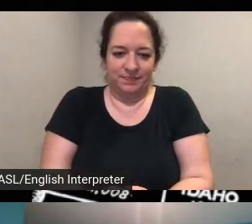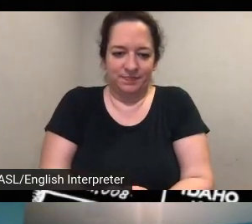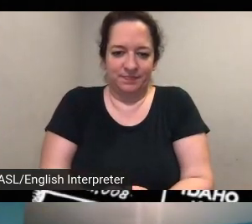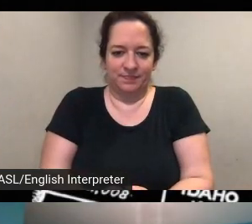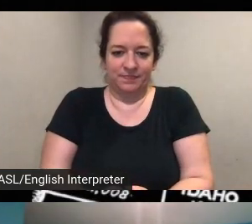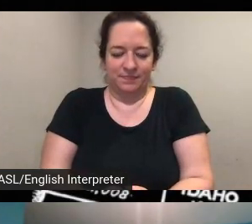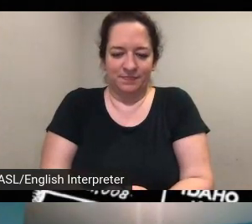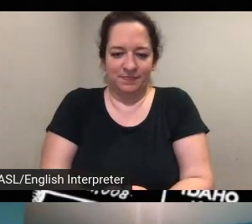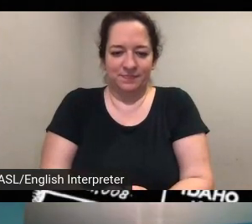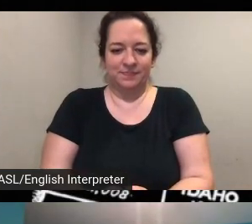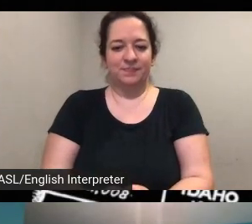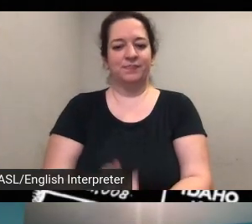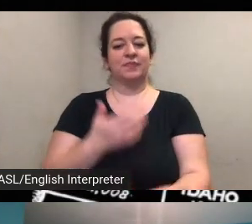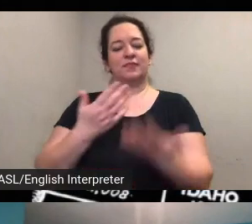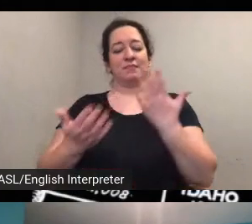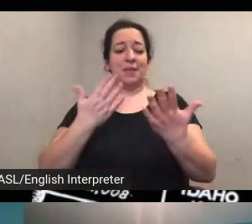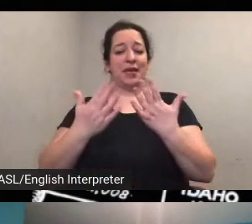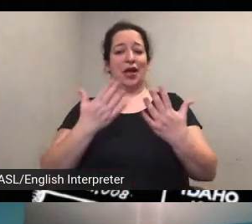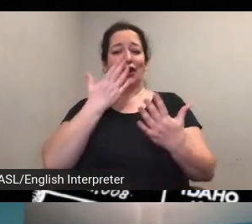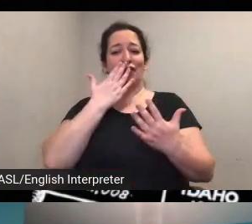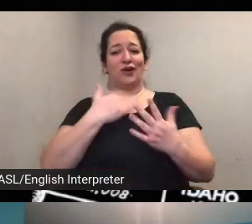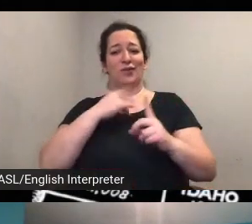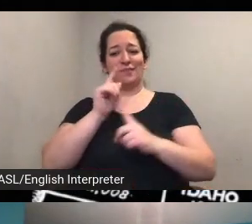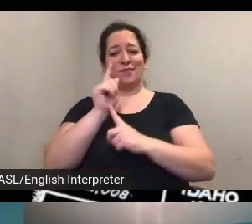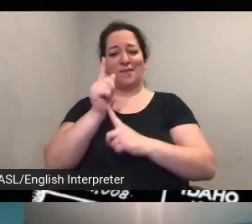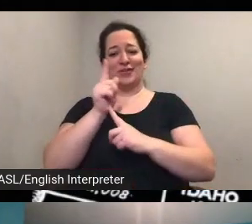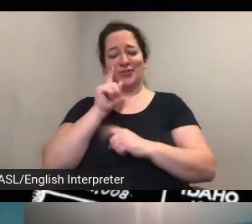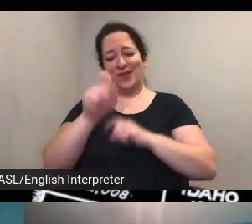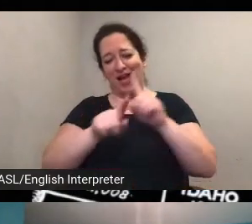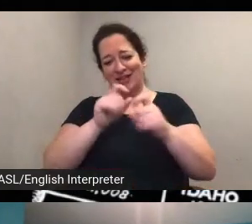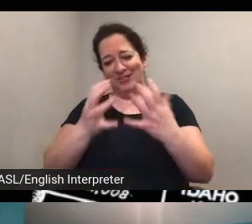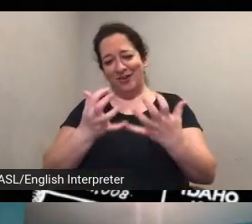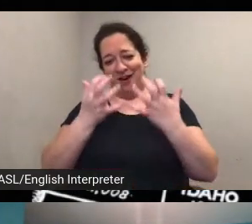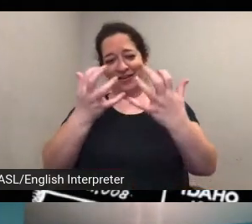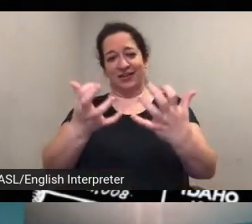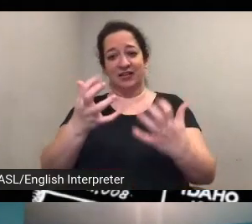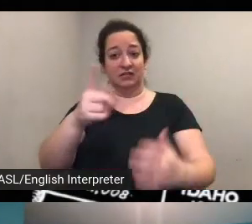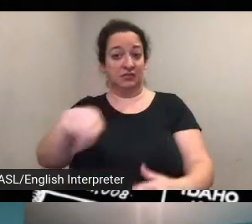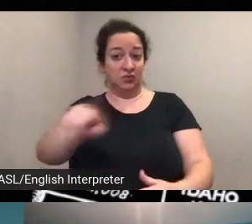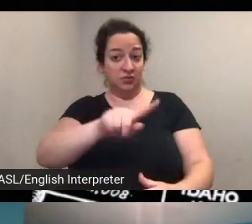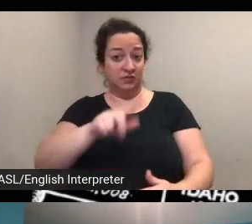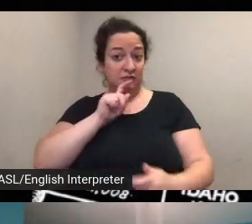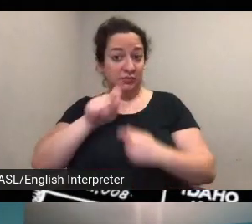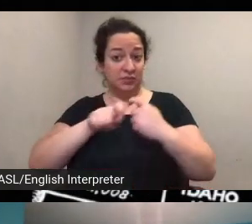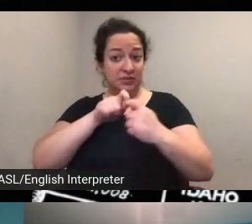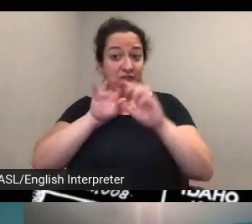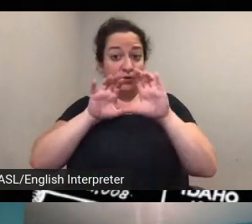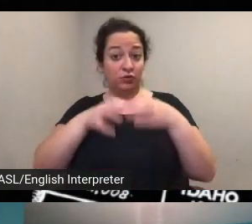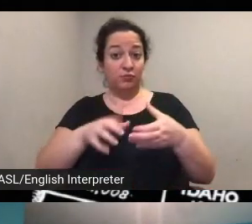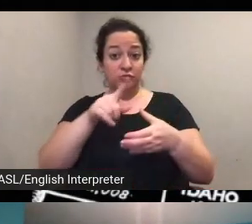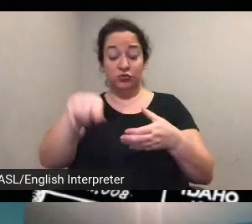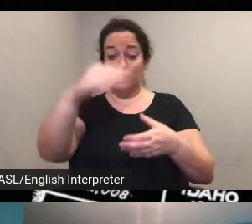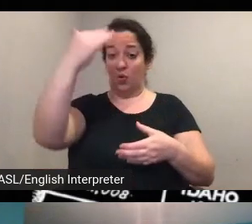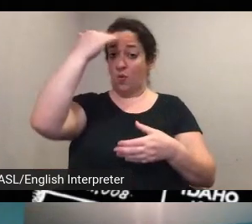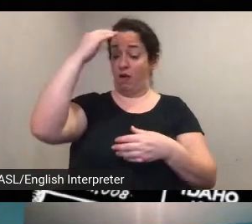ask the audience as well if there are any specific groups they're aware of that might be good to for you all to